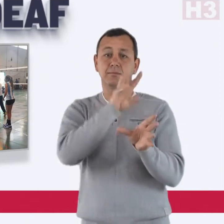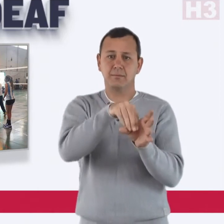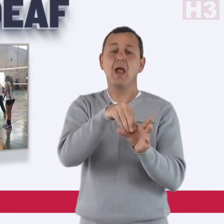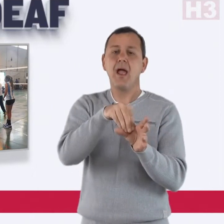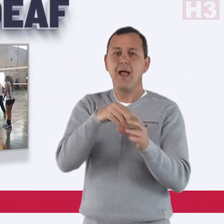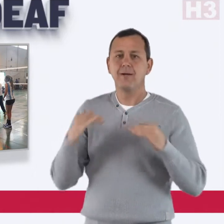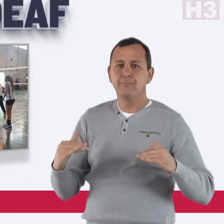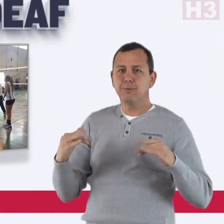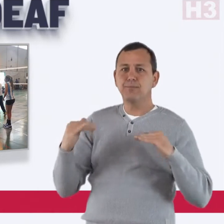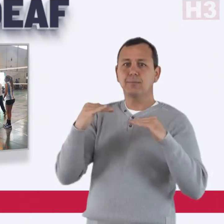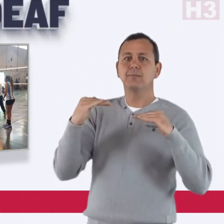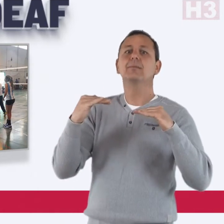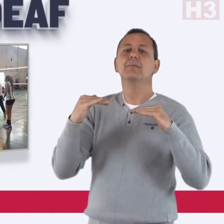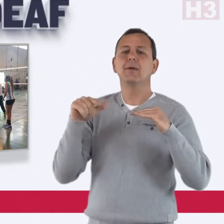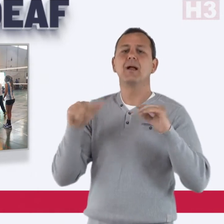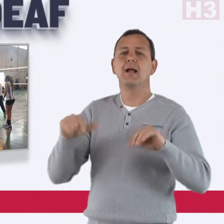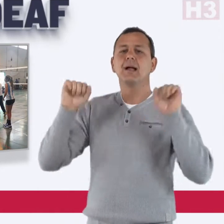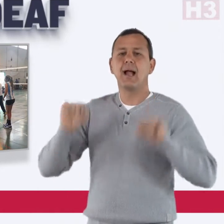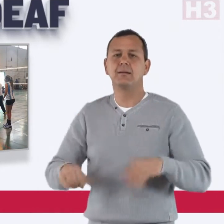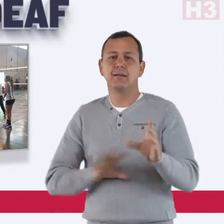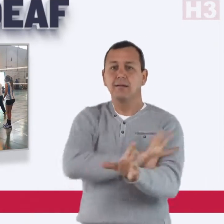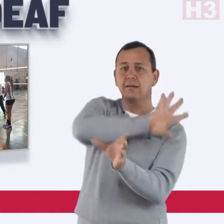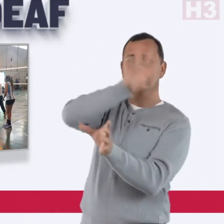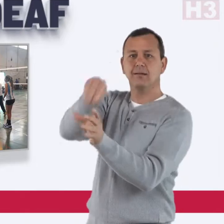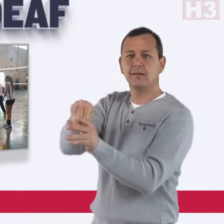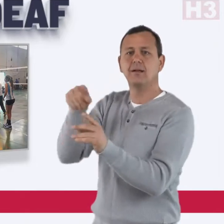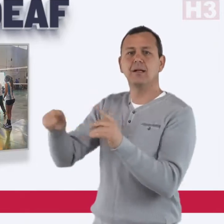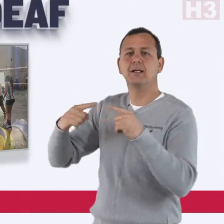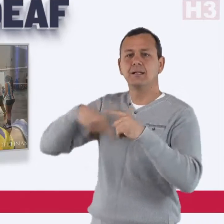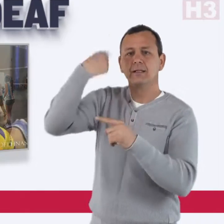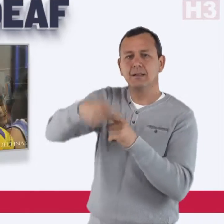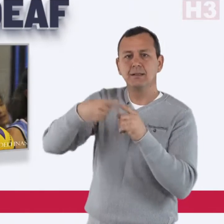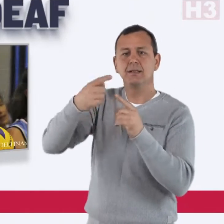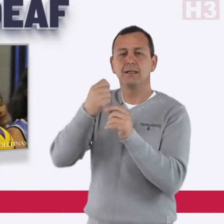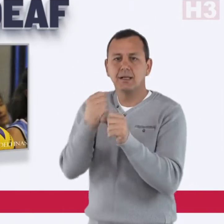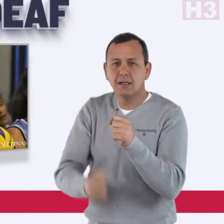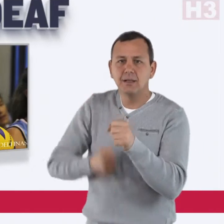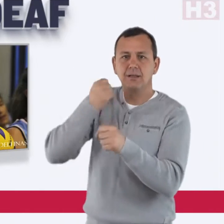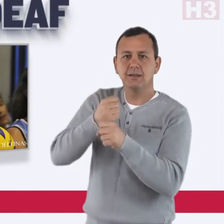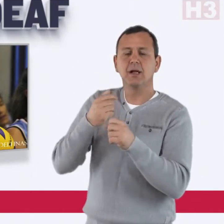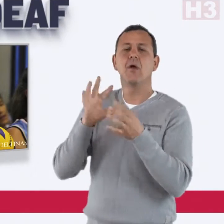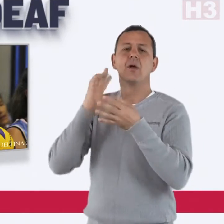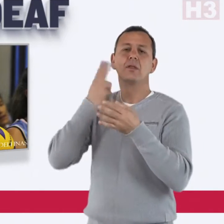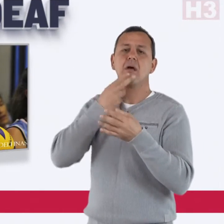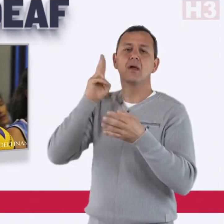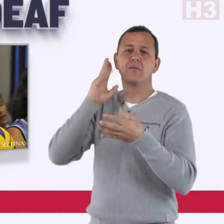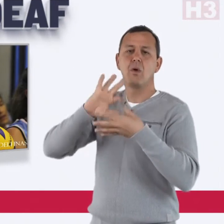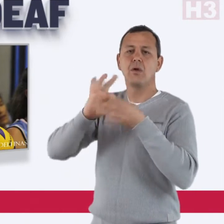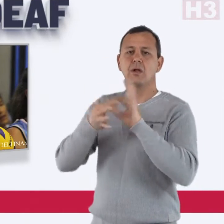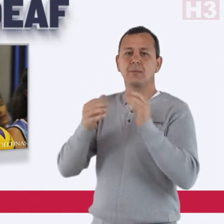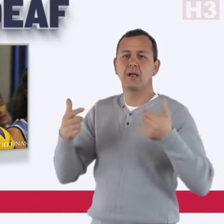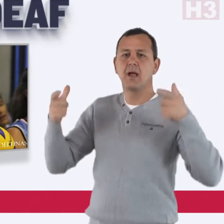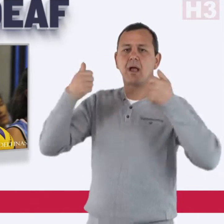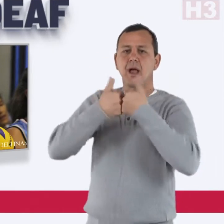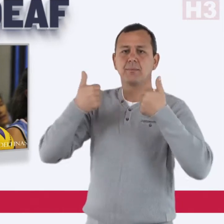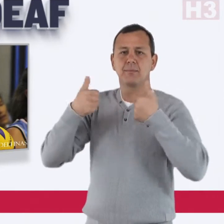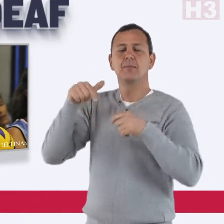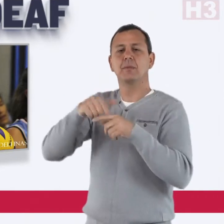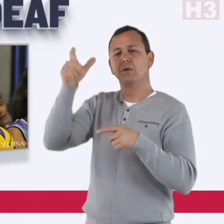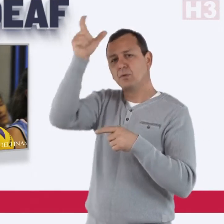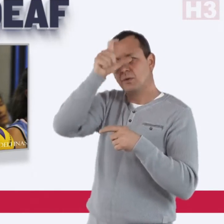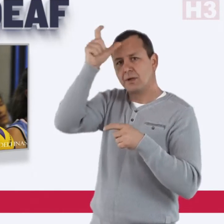a qualifying event for next year’s Deaflympics Games